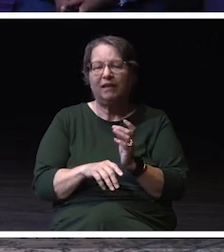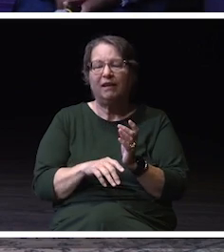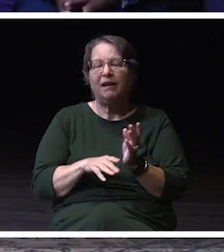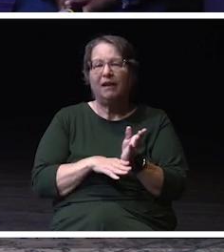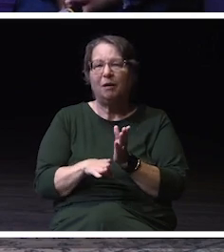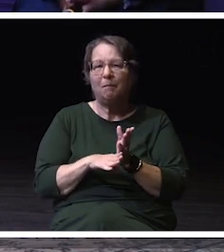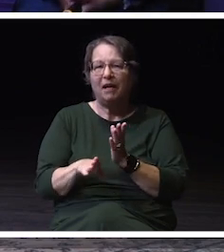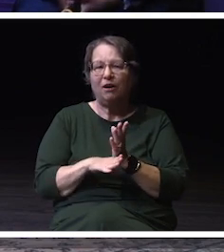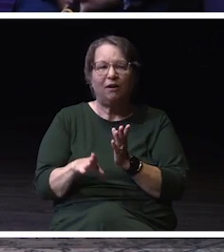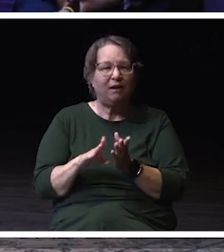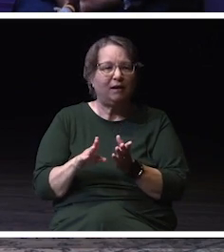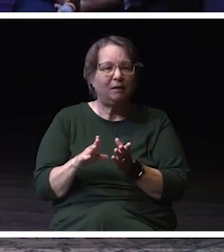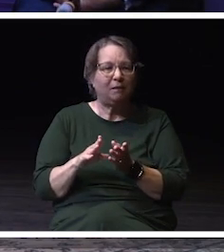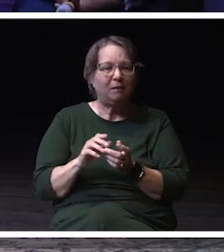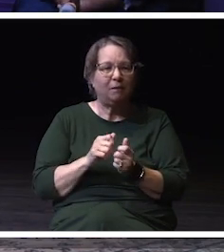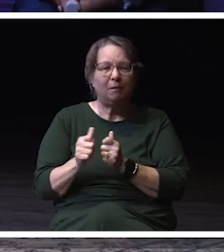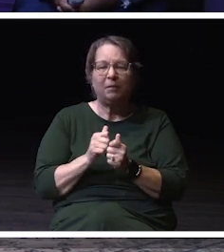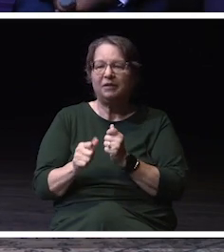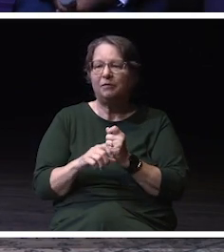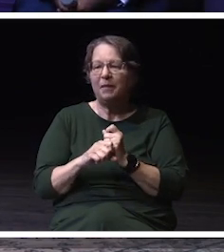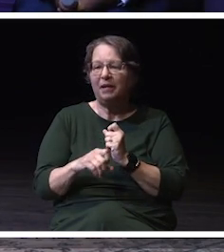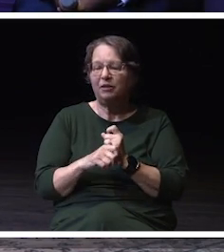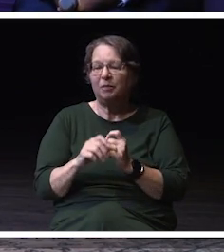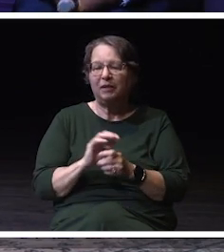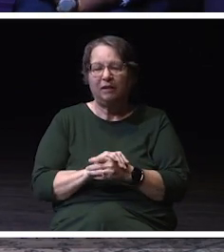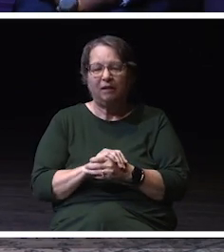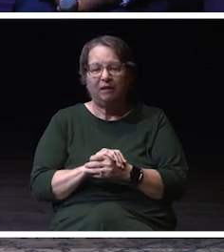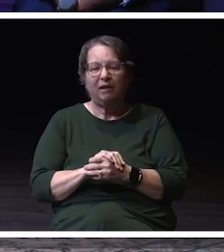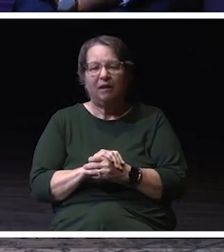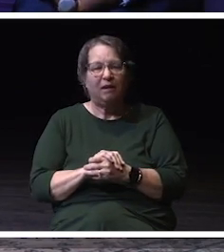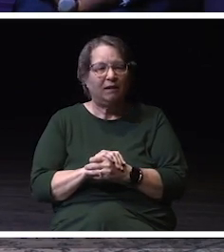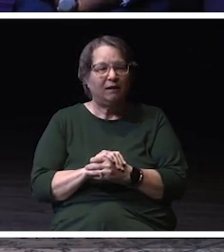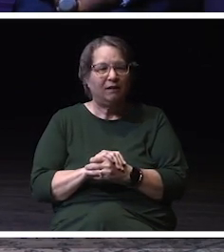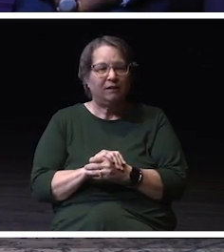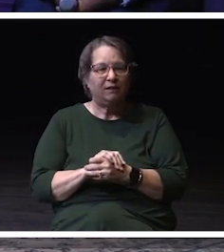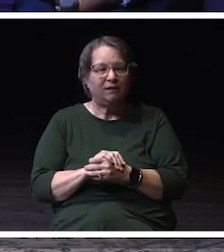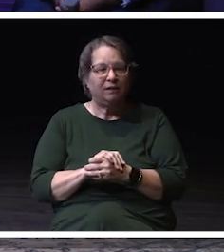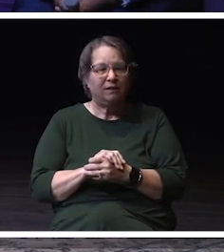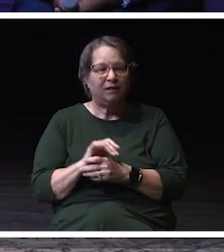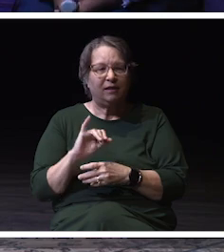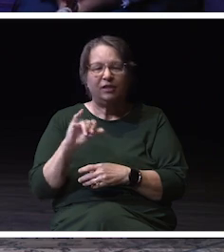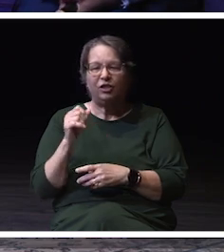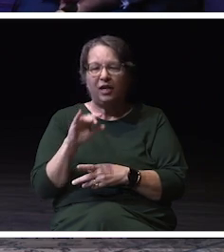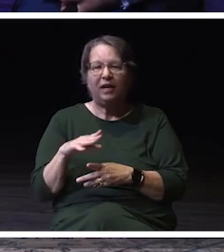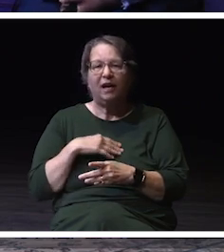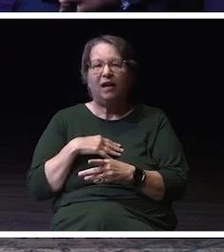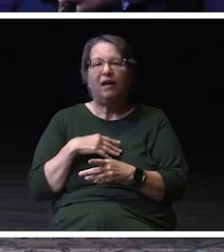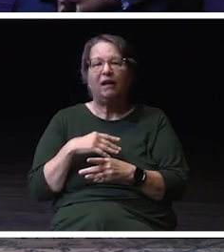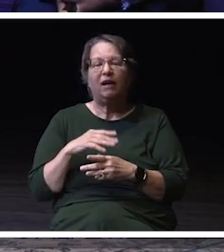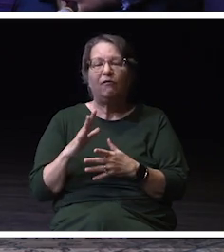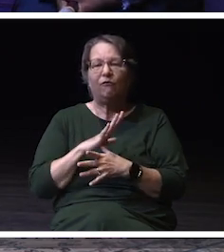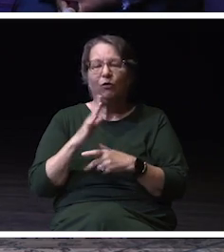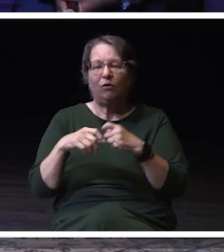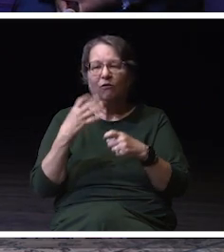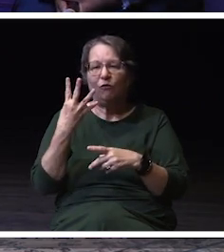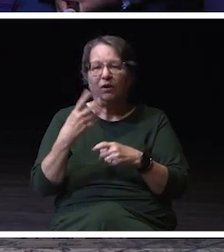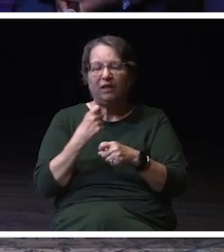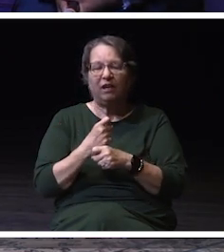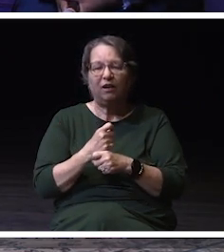I'm Jae Thompson, I'm a fourth year. I have she/her pronouns. My major is communication sciences and disorders